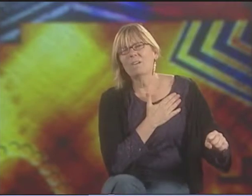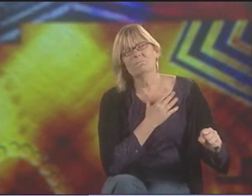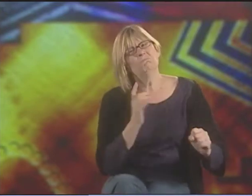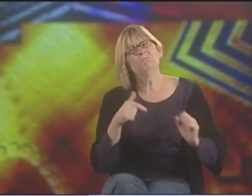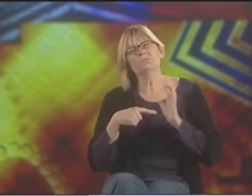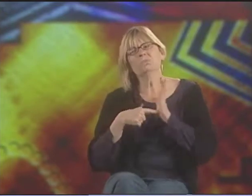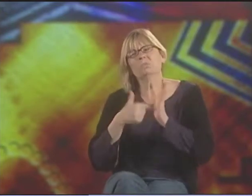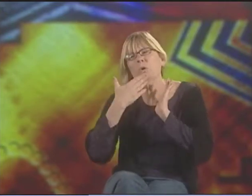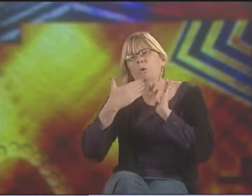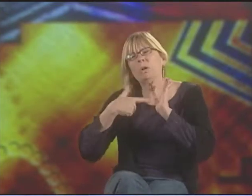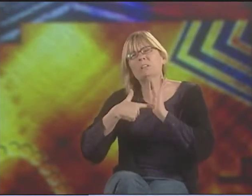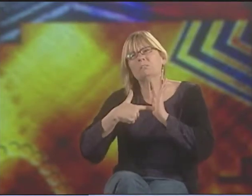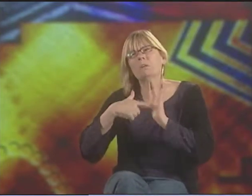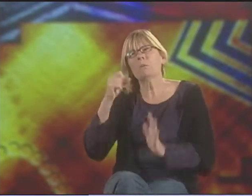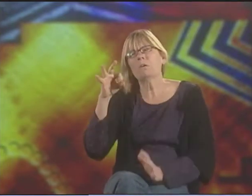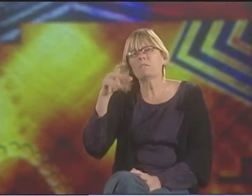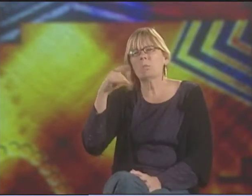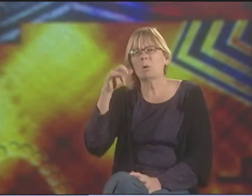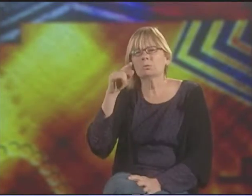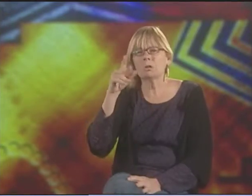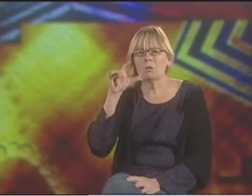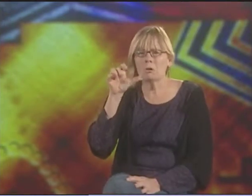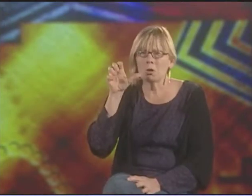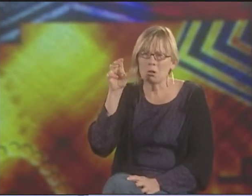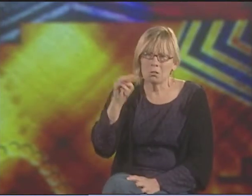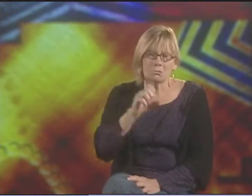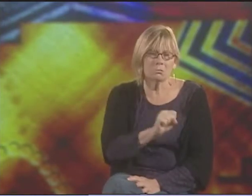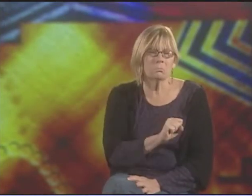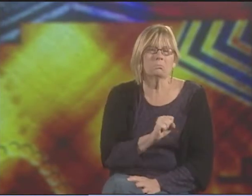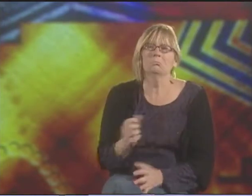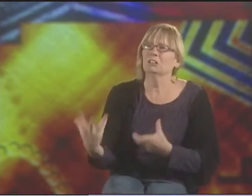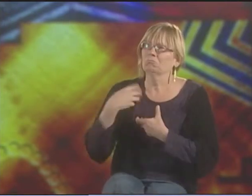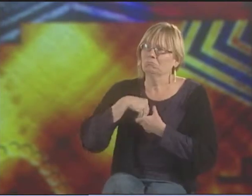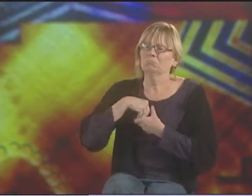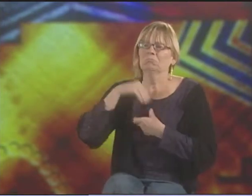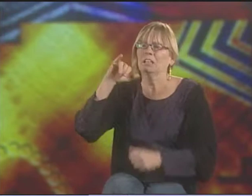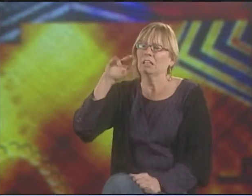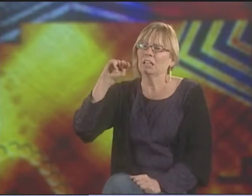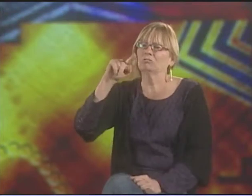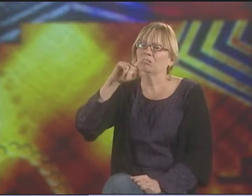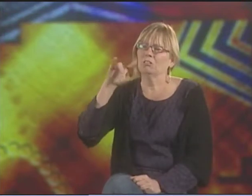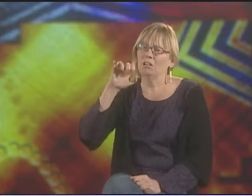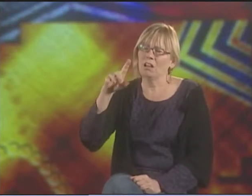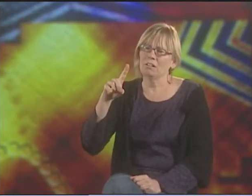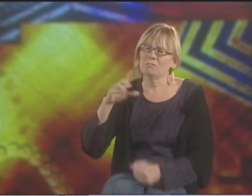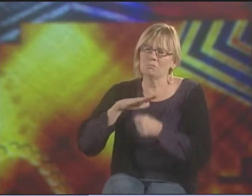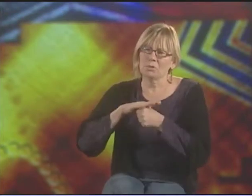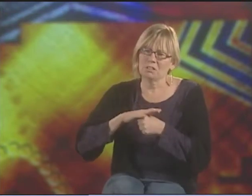LET'S UNEARTH IT AND SHOW IT. IT'S A GREAT EXAMPLE OF THAT IDEA OF TREASURE.